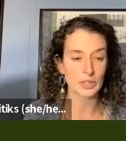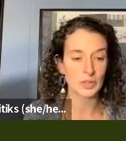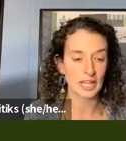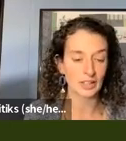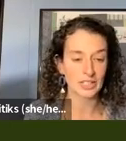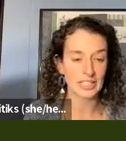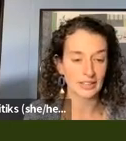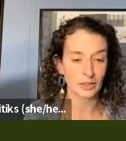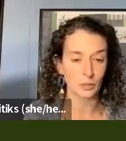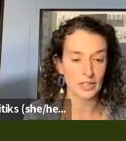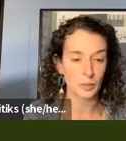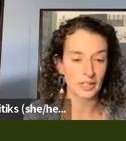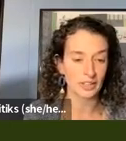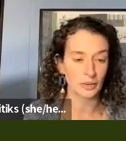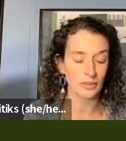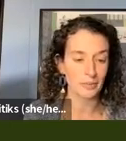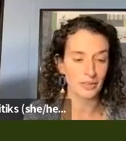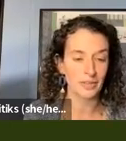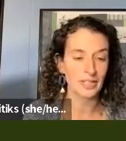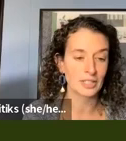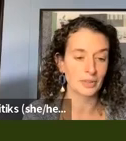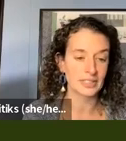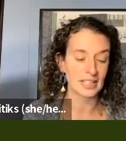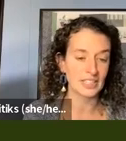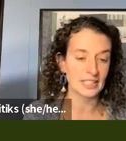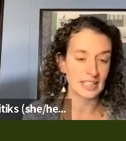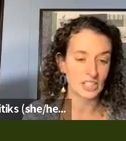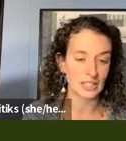into a dialogue together once weekly throughout the month to build safety and connection